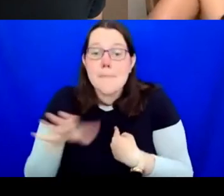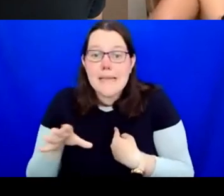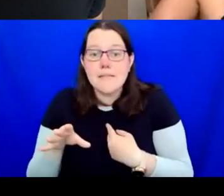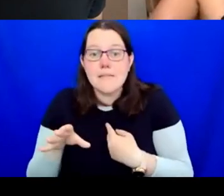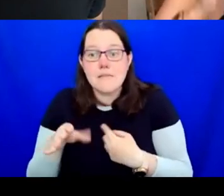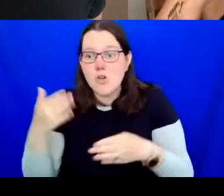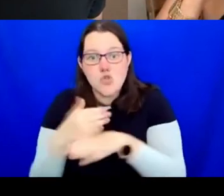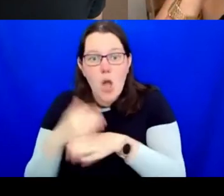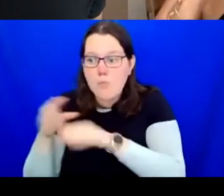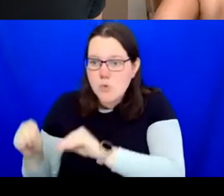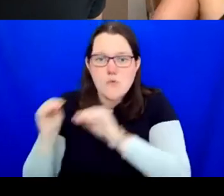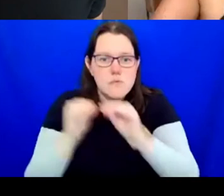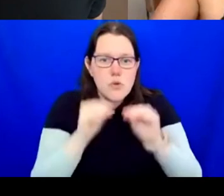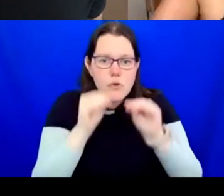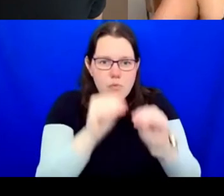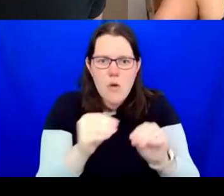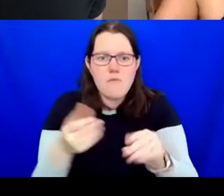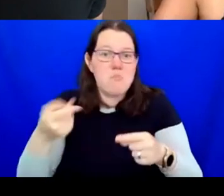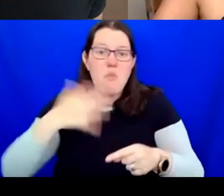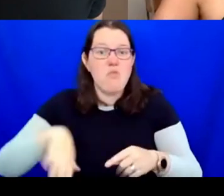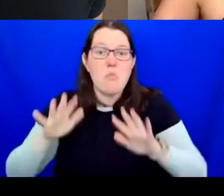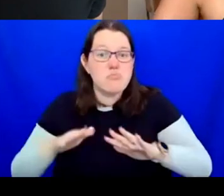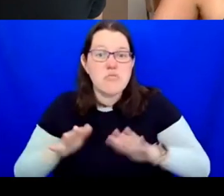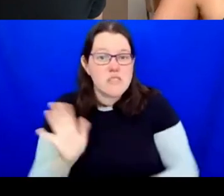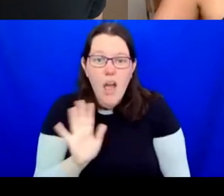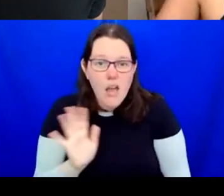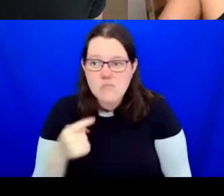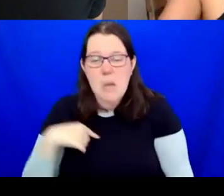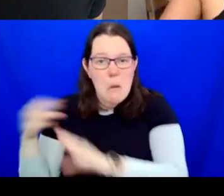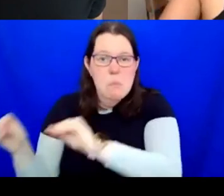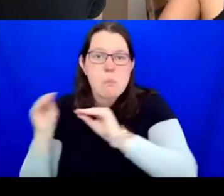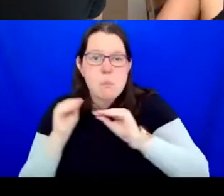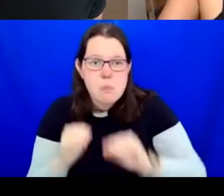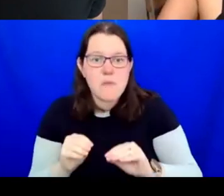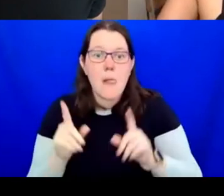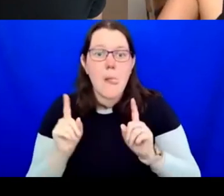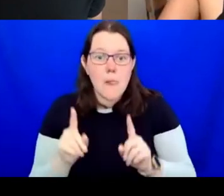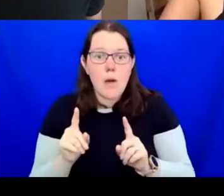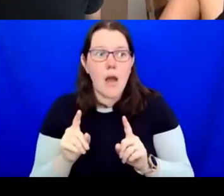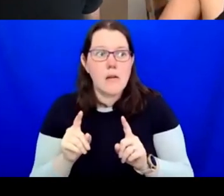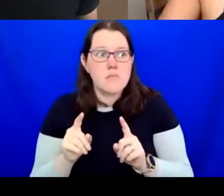from this country but I'm also not above working at a place like McDonald's, right, or cleaning